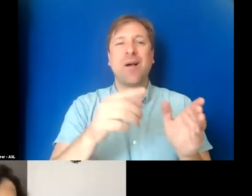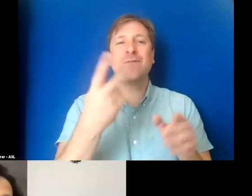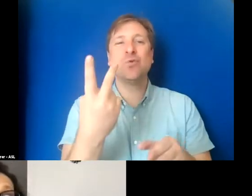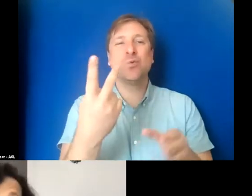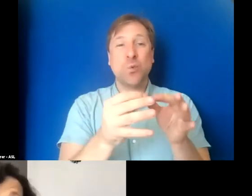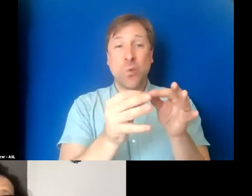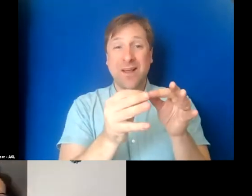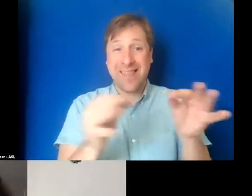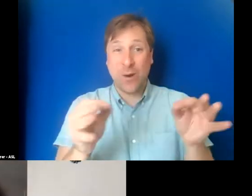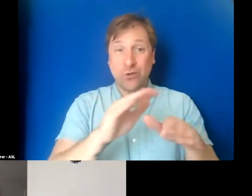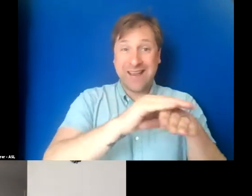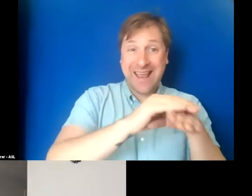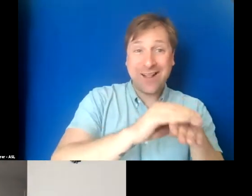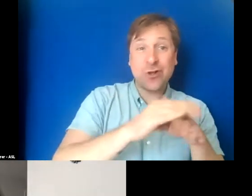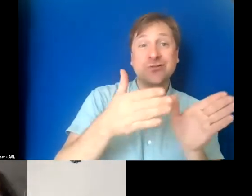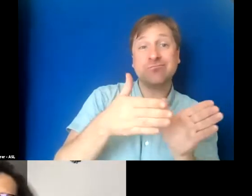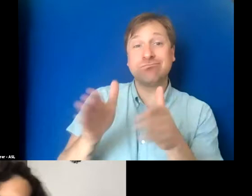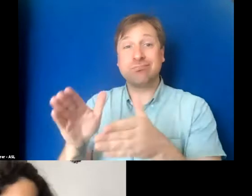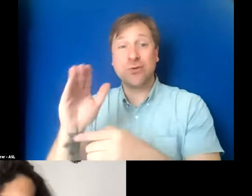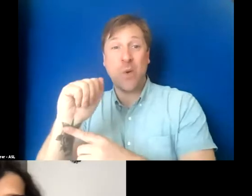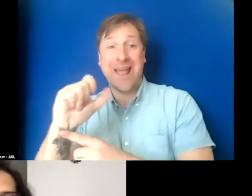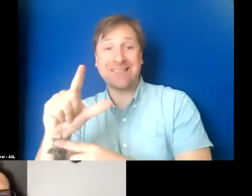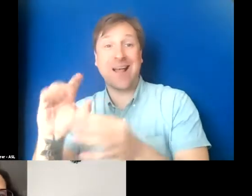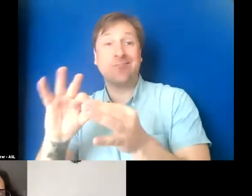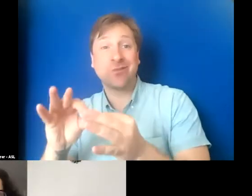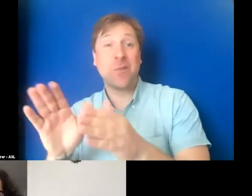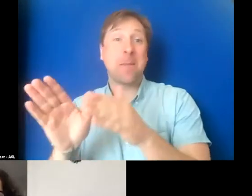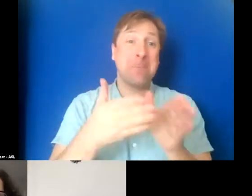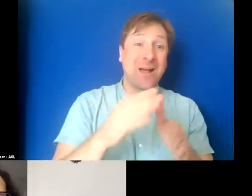or English to American Sign Language and back to English.